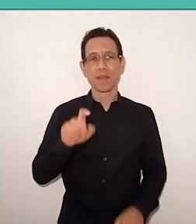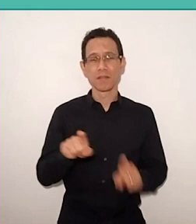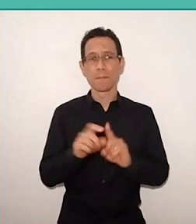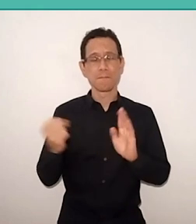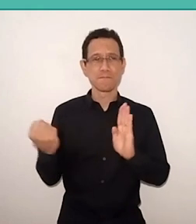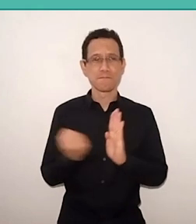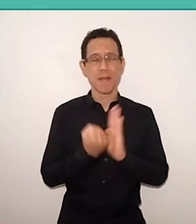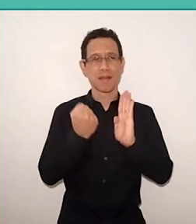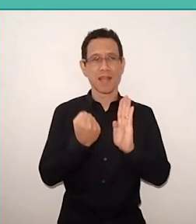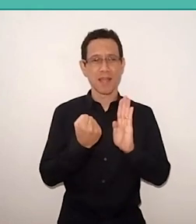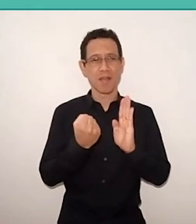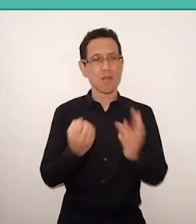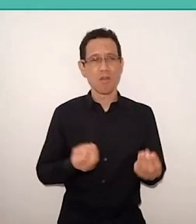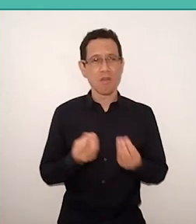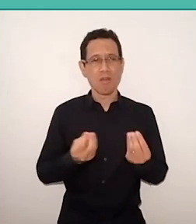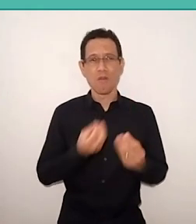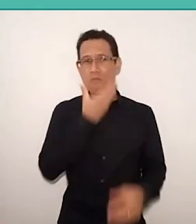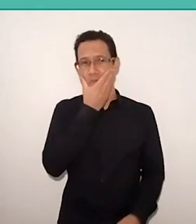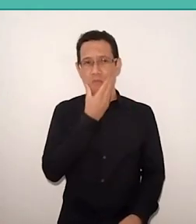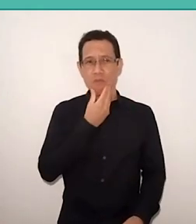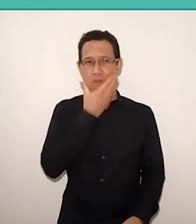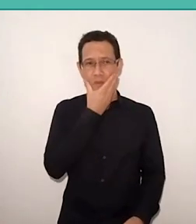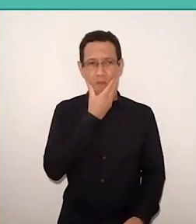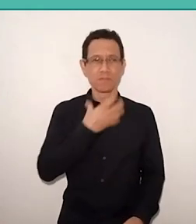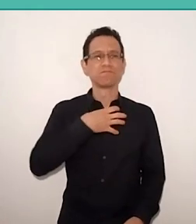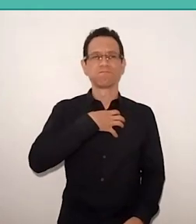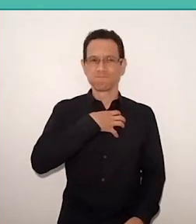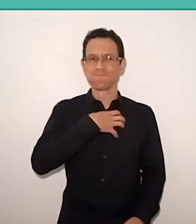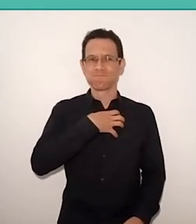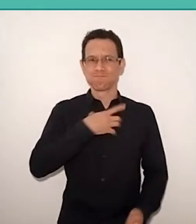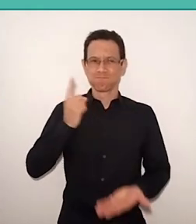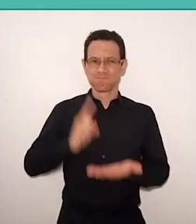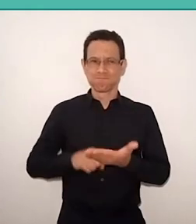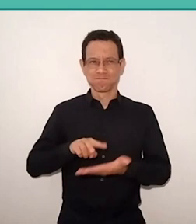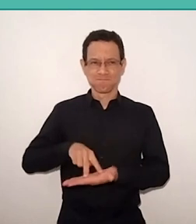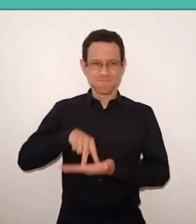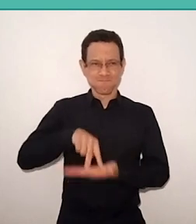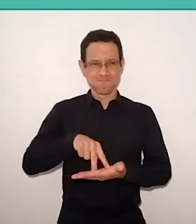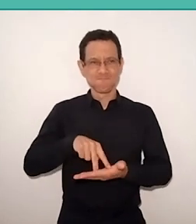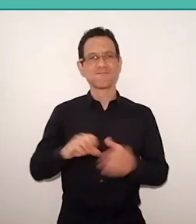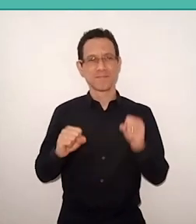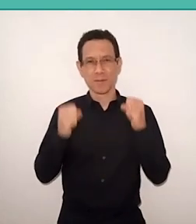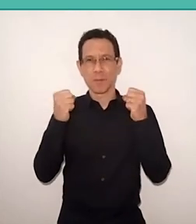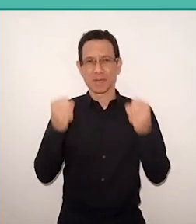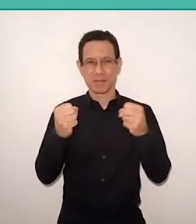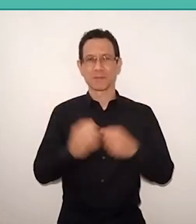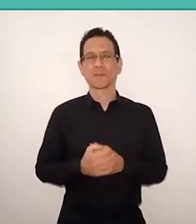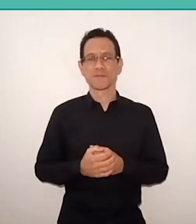as a sensitive and committed man. near my room at the University of Geneva,